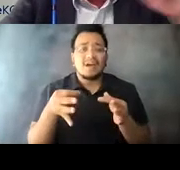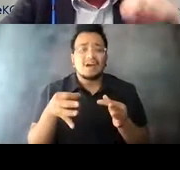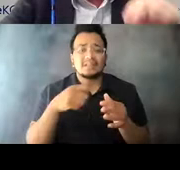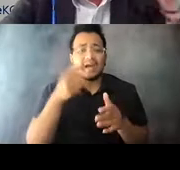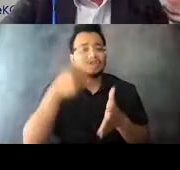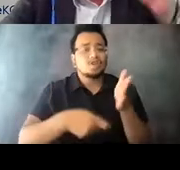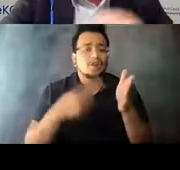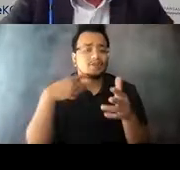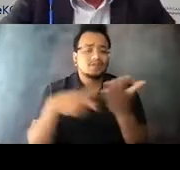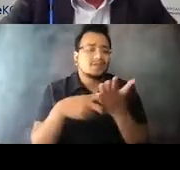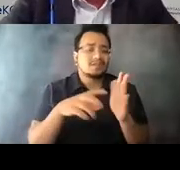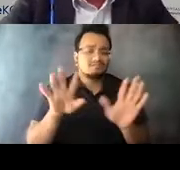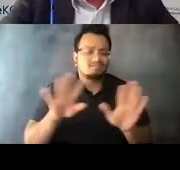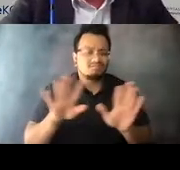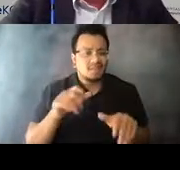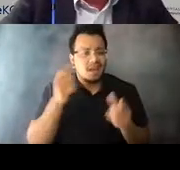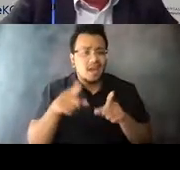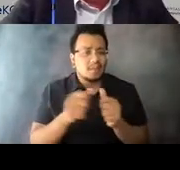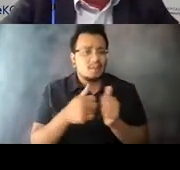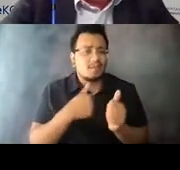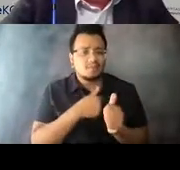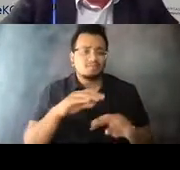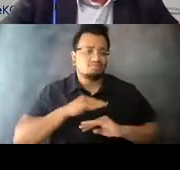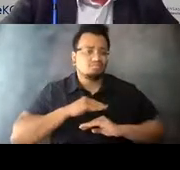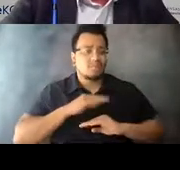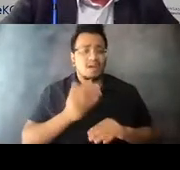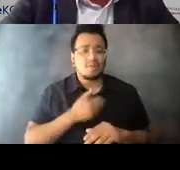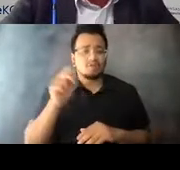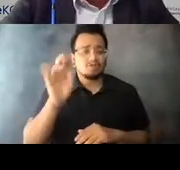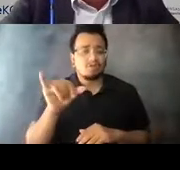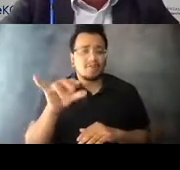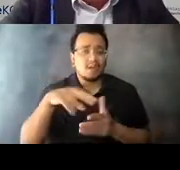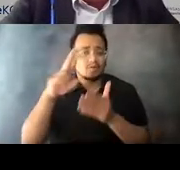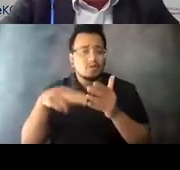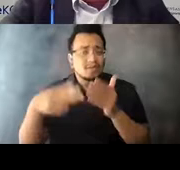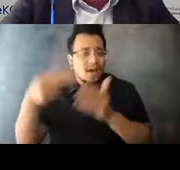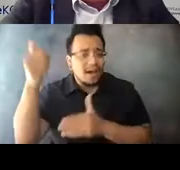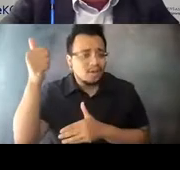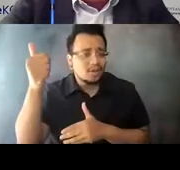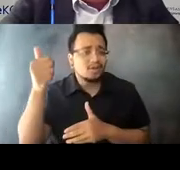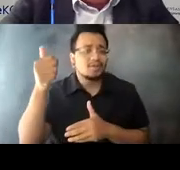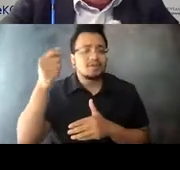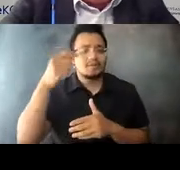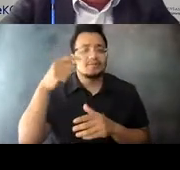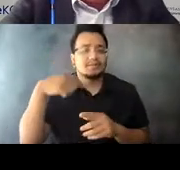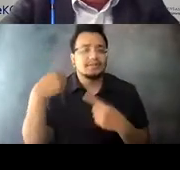15:03:34 Our rates, survey results have been even higher since we did that, even during